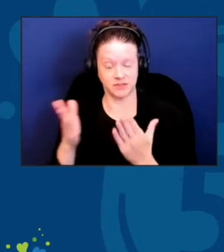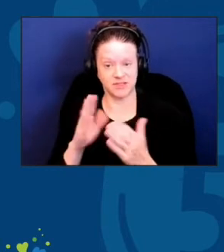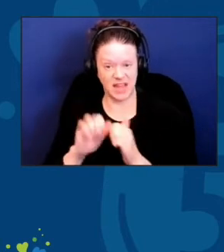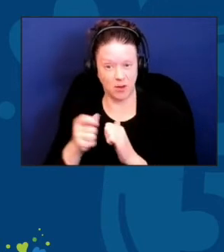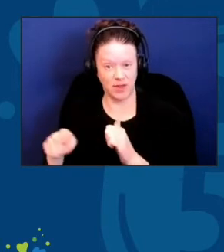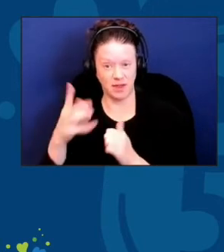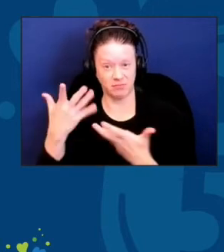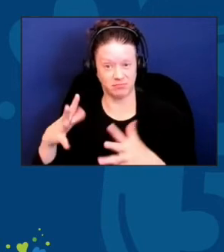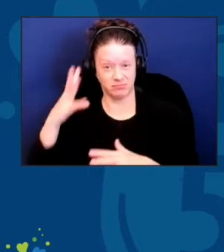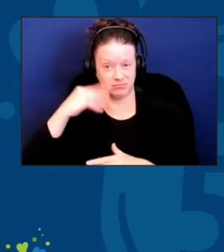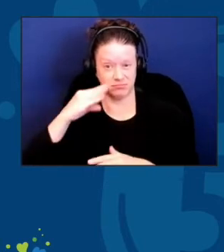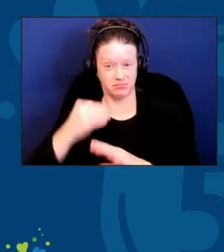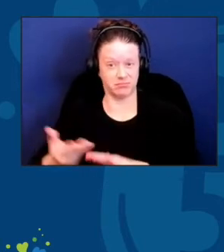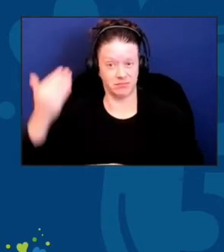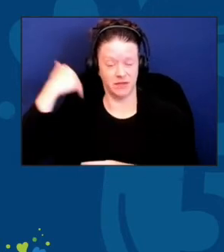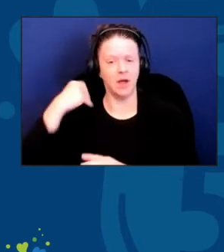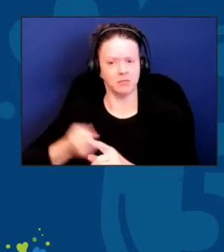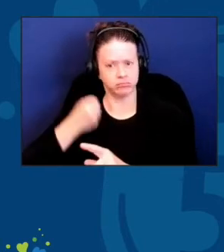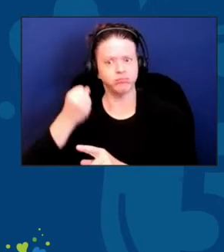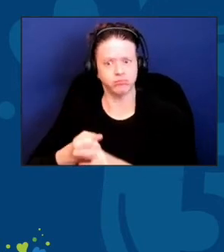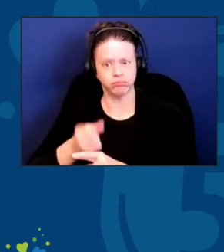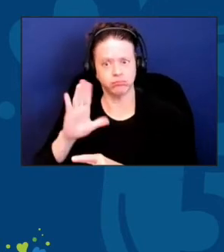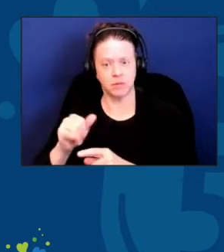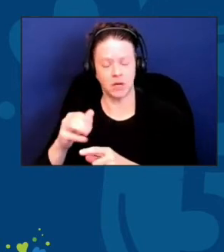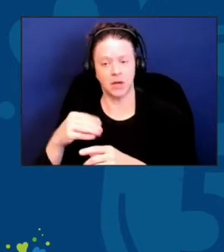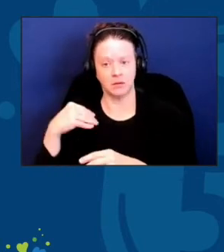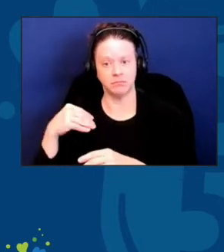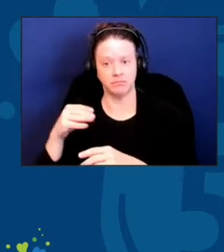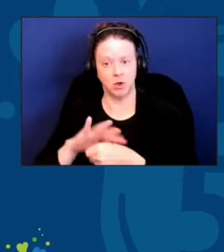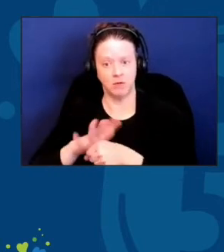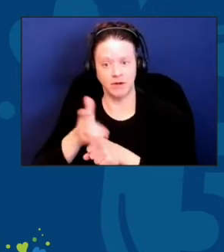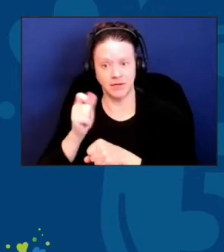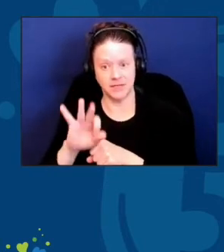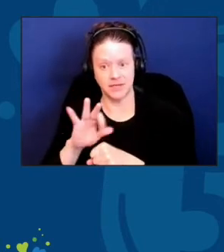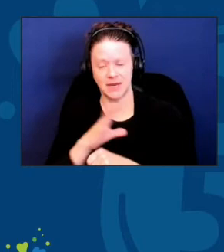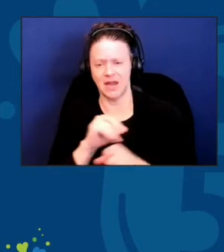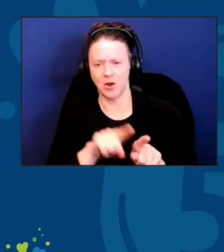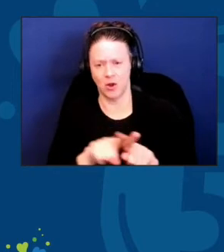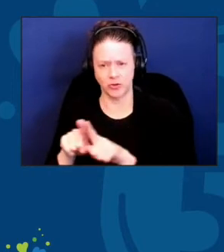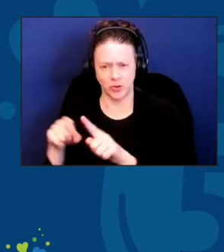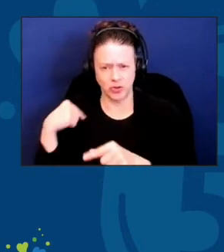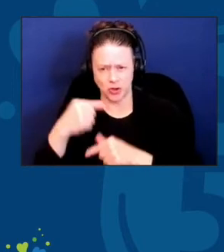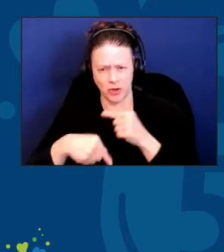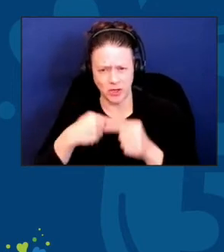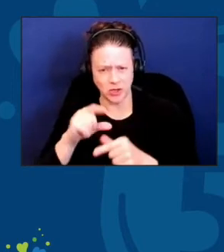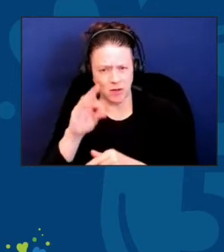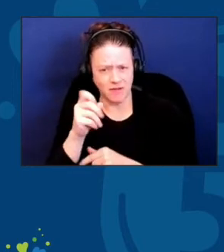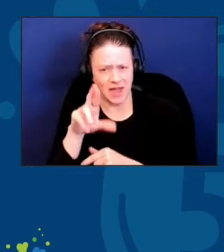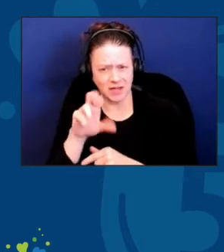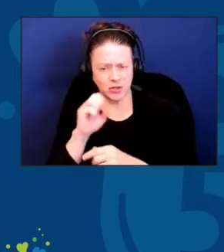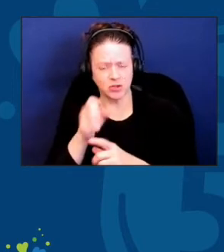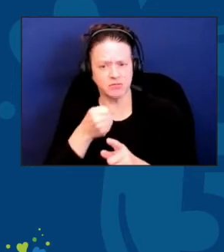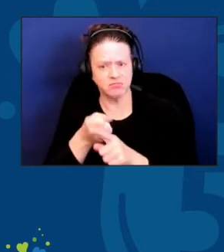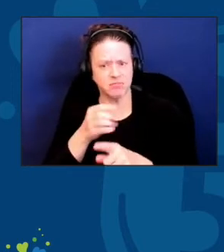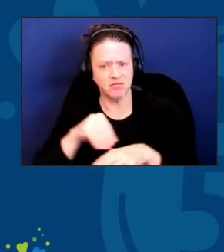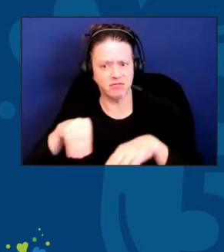but also, by the generational factors that we talked about. So, we have to rethink this whole thing. There's this topsy-turvy effect